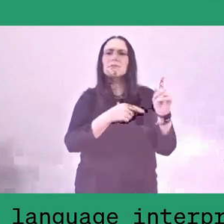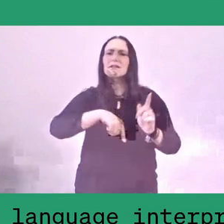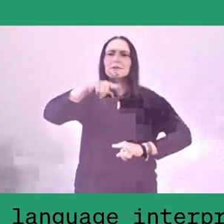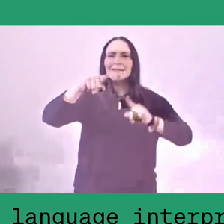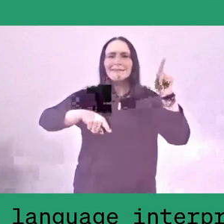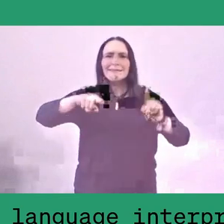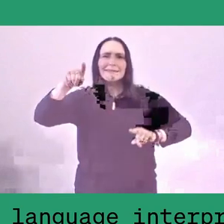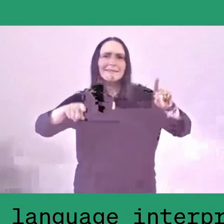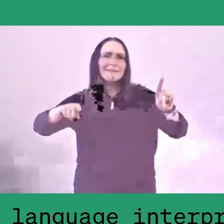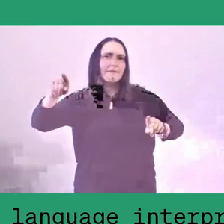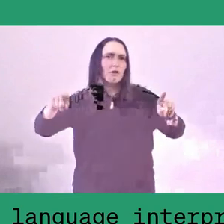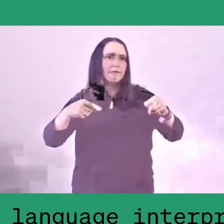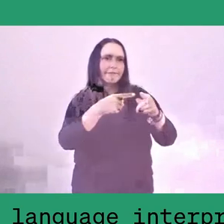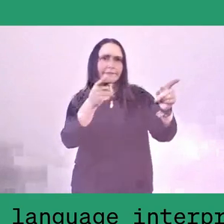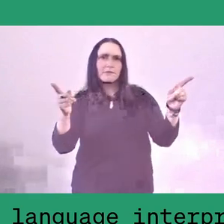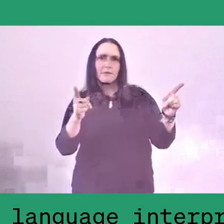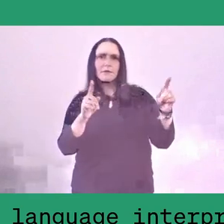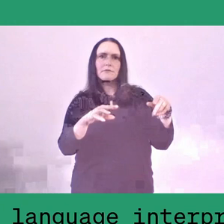and we're still facing a lot of challenges,